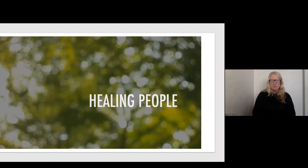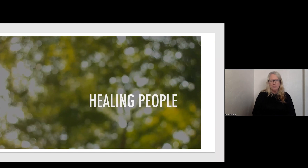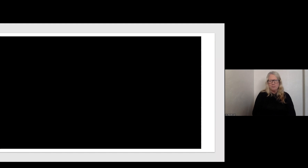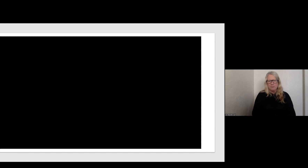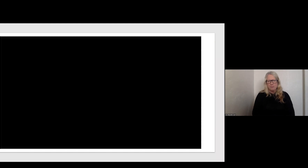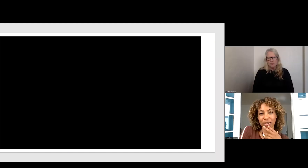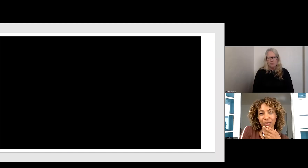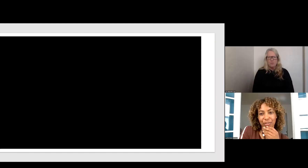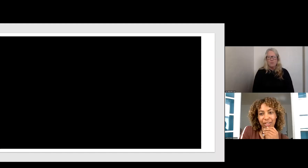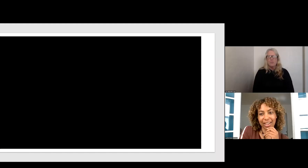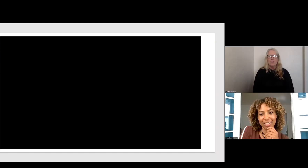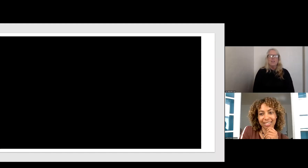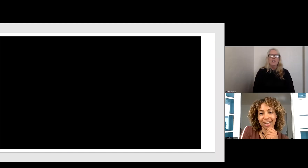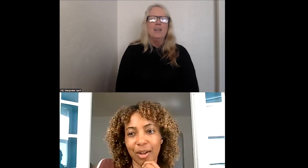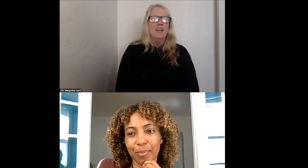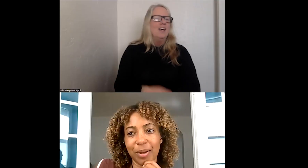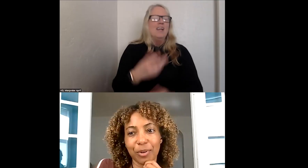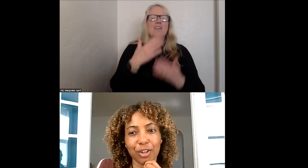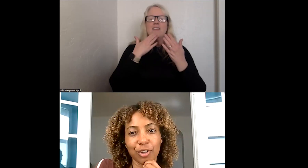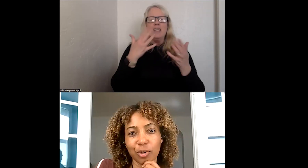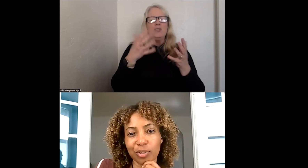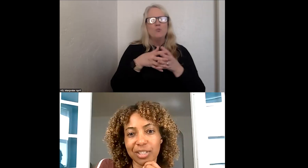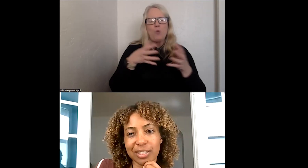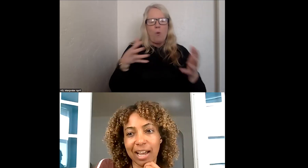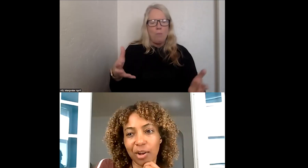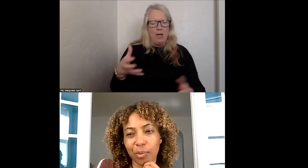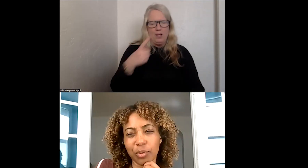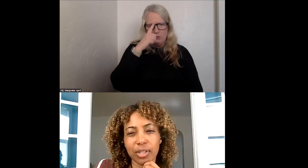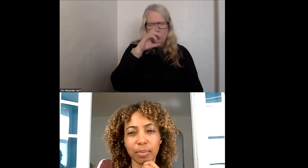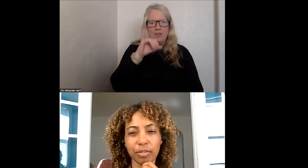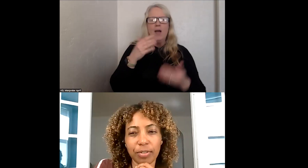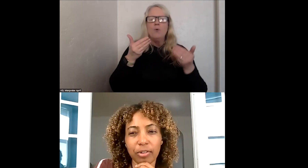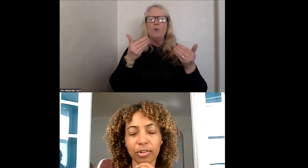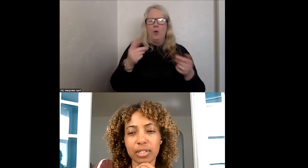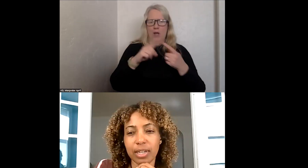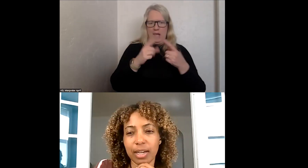THANK YOU SO MUCH FOR THAT. WE WILL SKIP THE FEDERAL AND